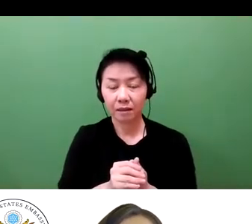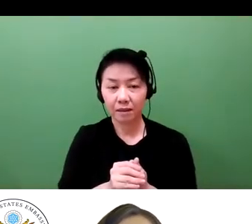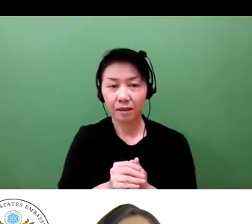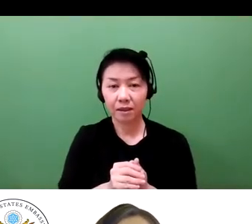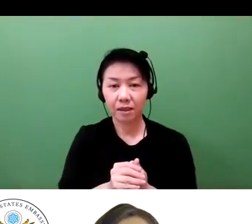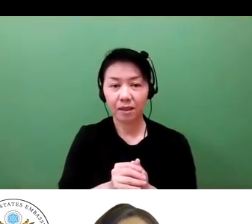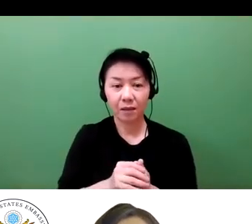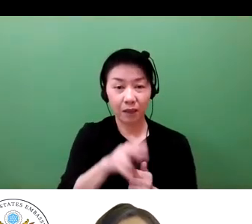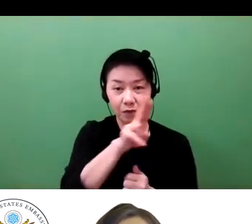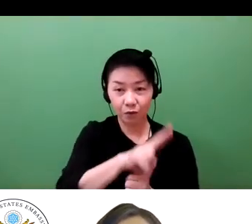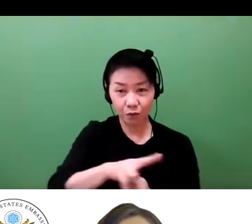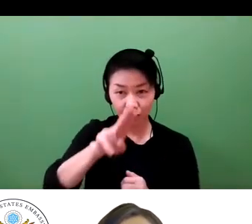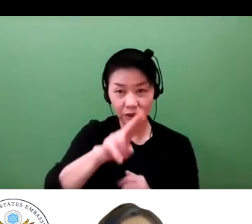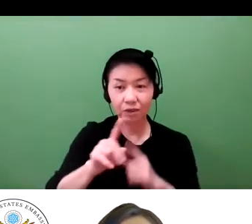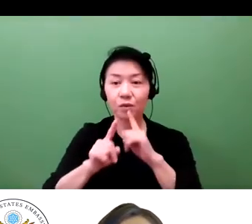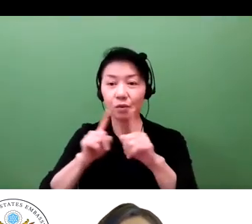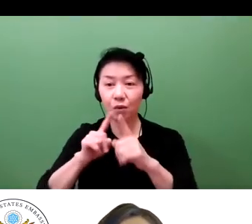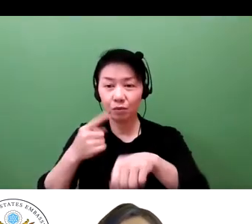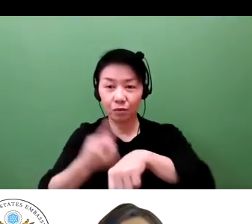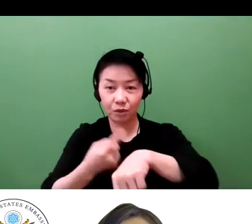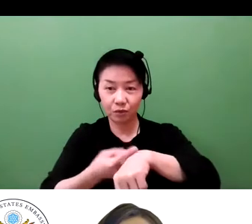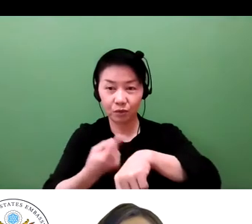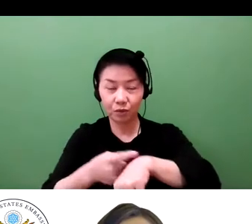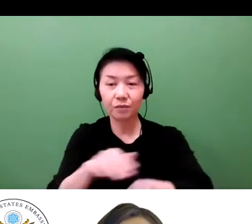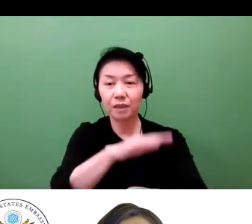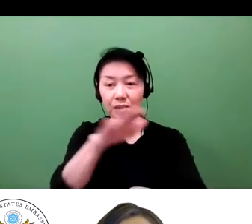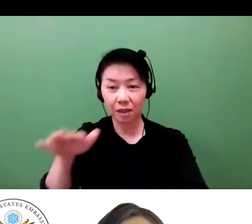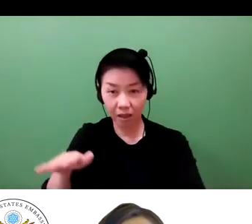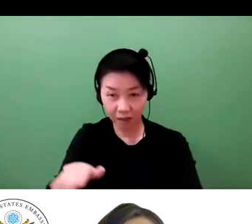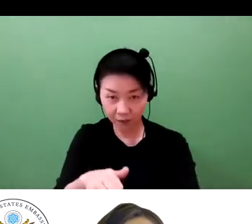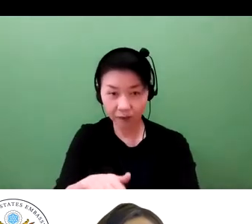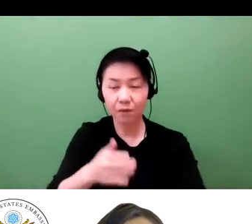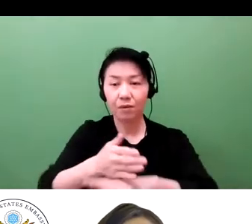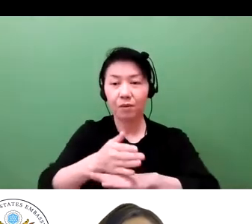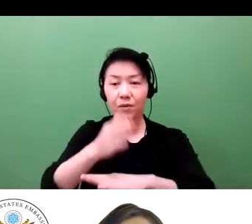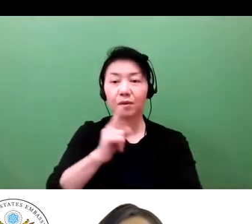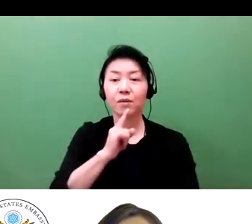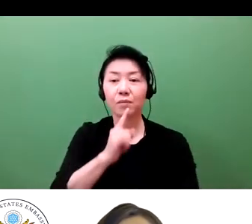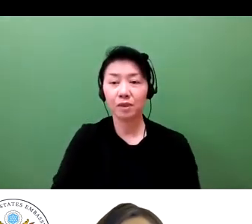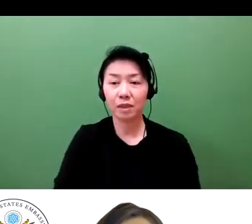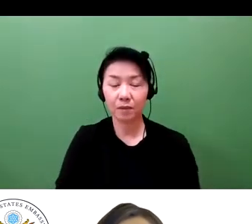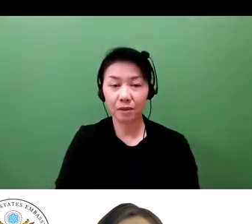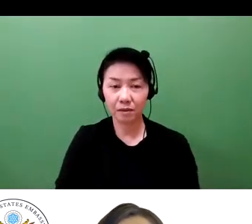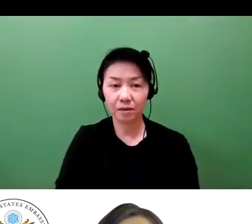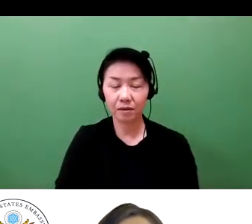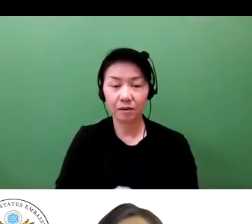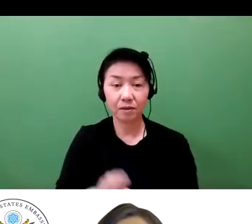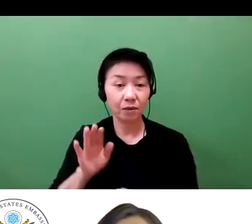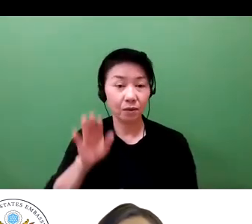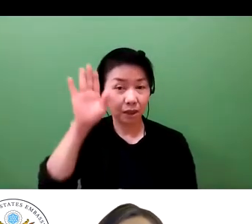Lastly, we invite you to join us at upcoming programs and trainings on this and similar entrepreneurship